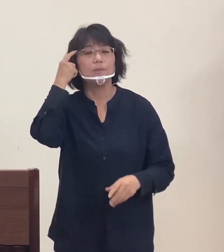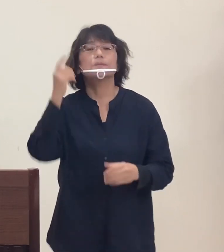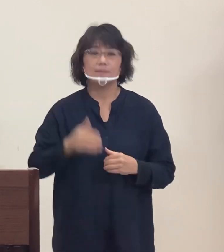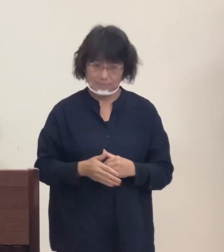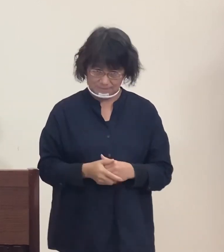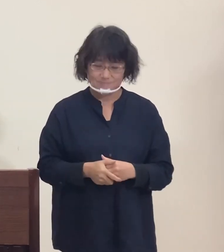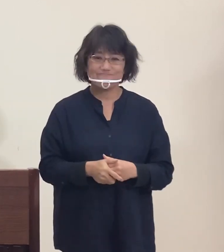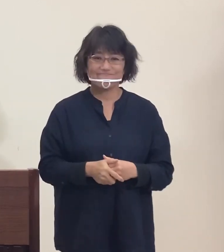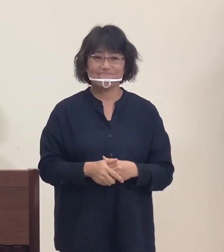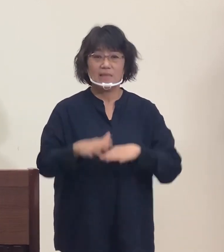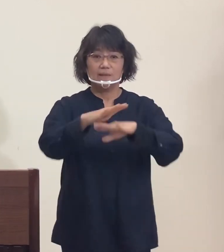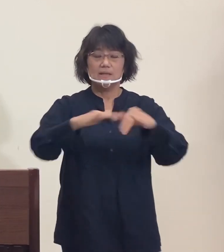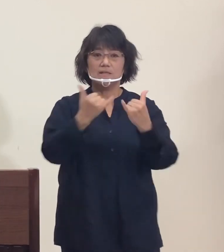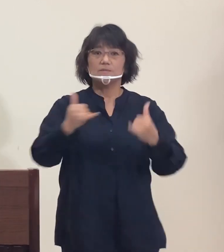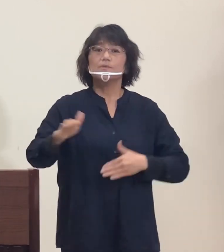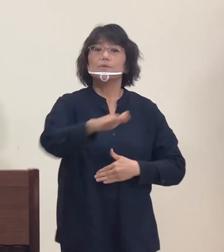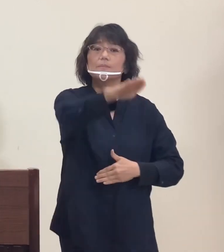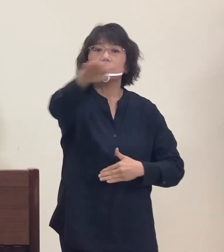I would like to request all citizens,